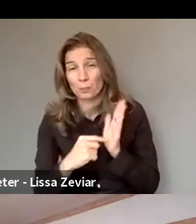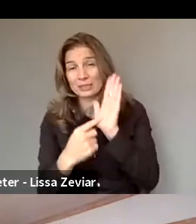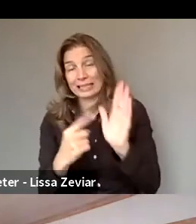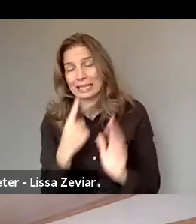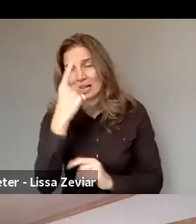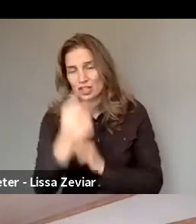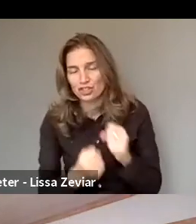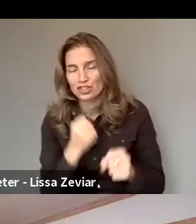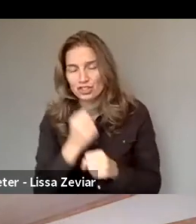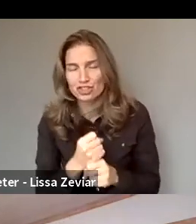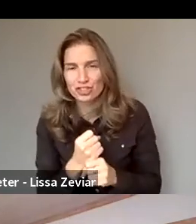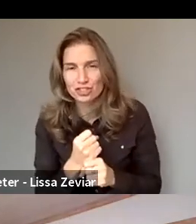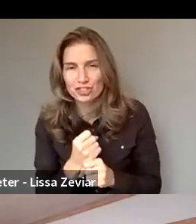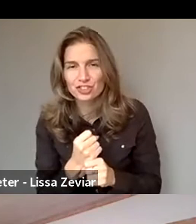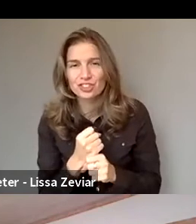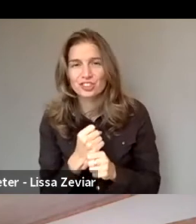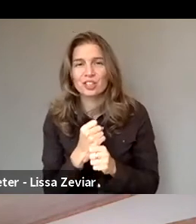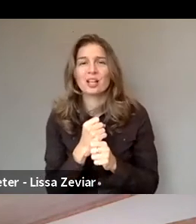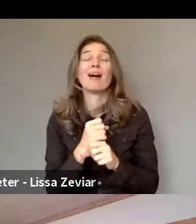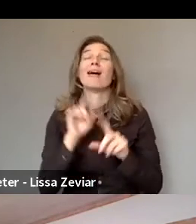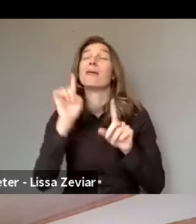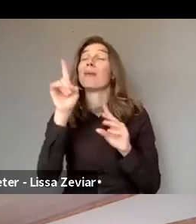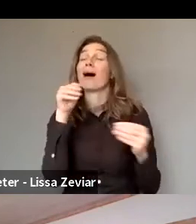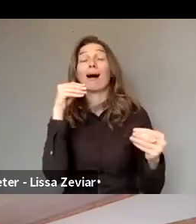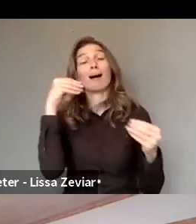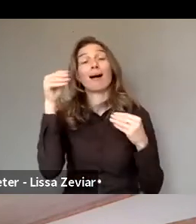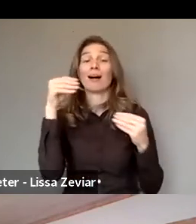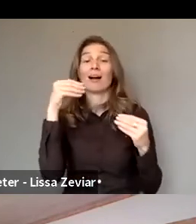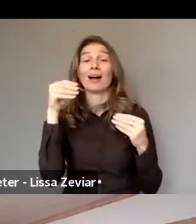this is something that's not just committing the Commission to do things